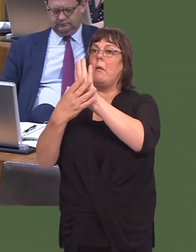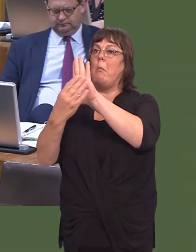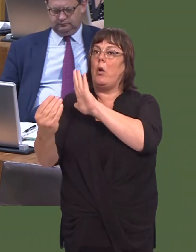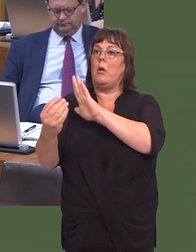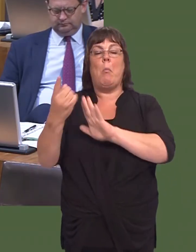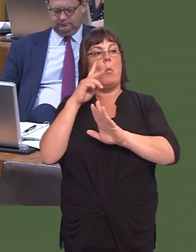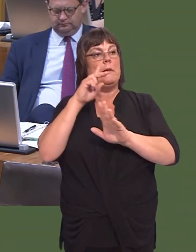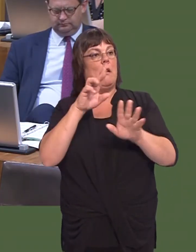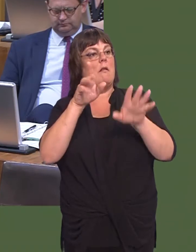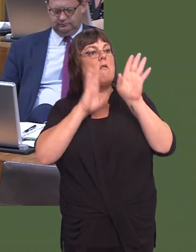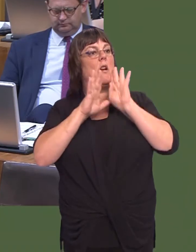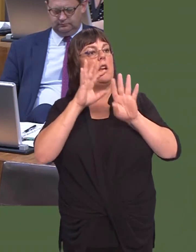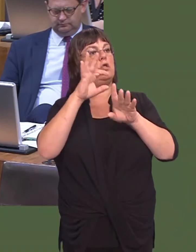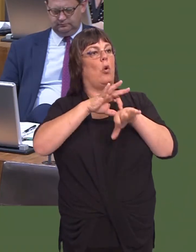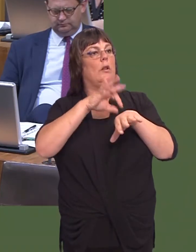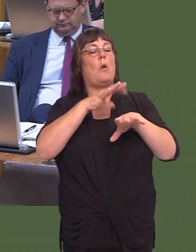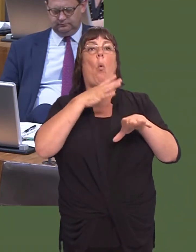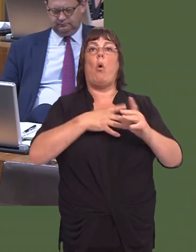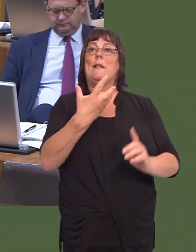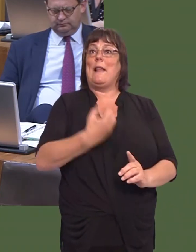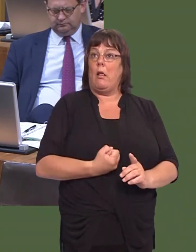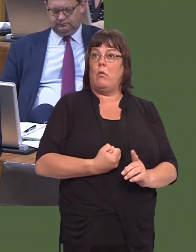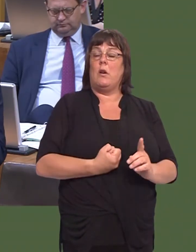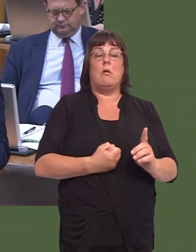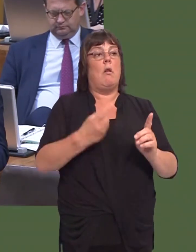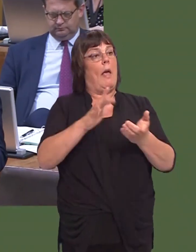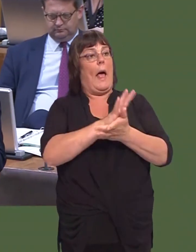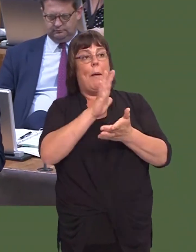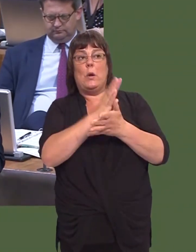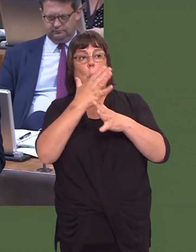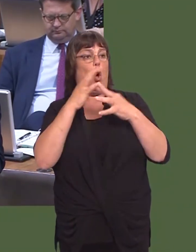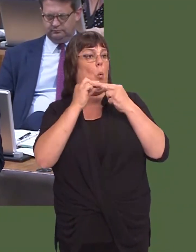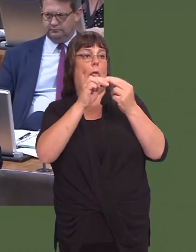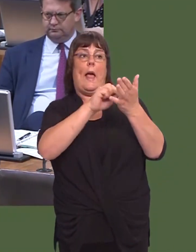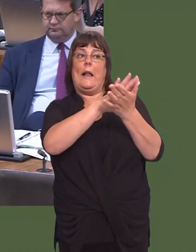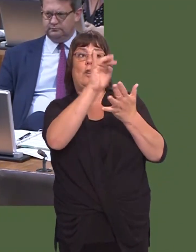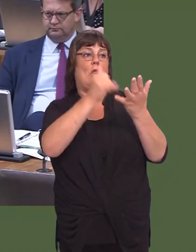we are seeing that the younger ones, particularly, want to become salaried and are happy to work for a health board direct.